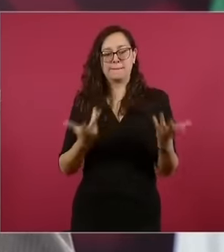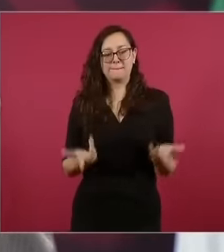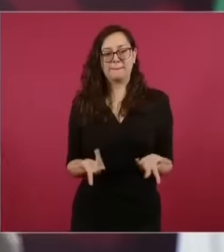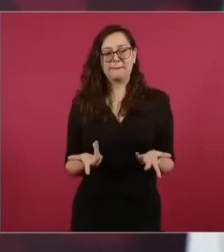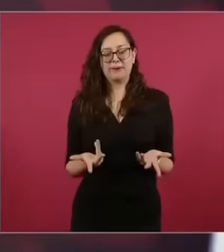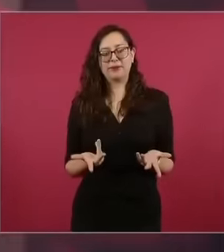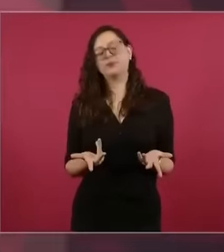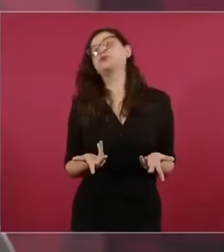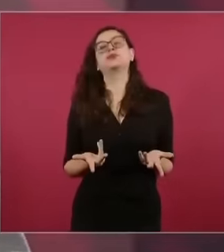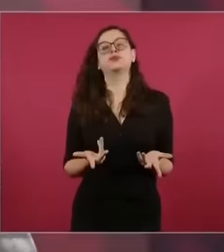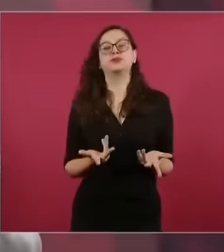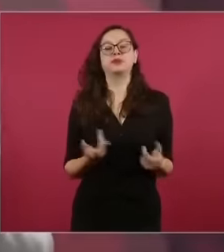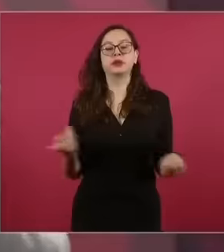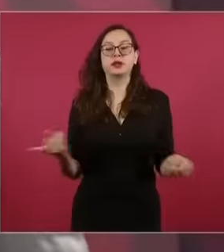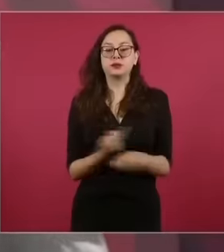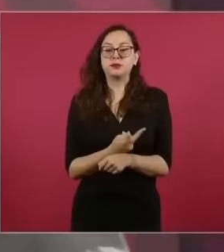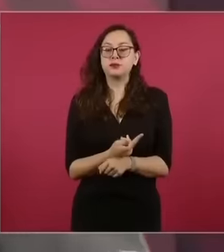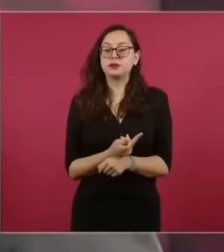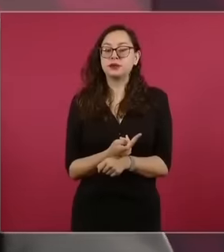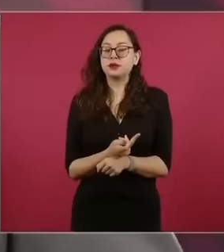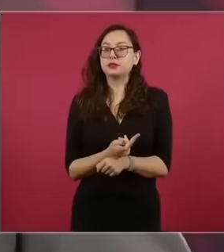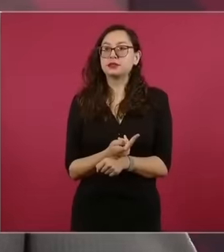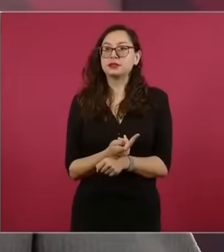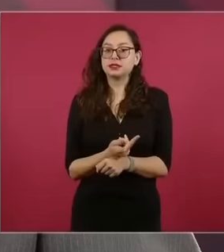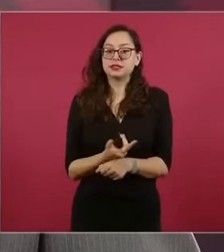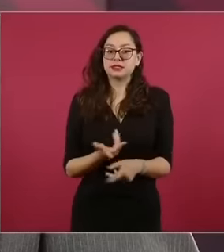understanding